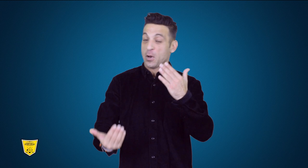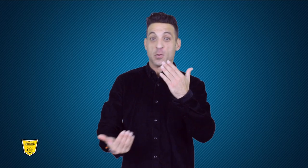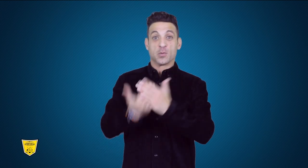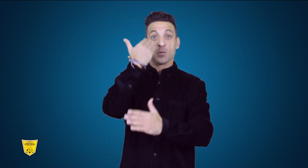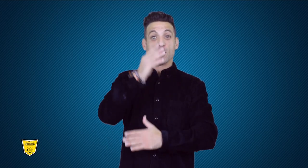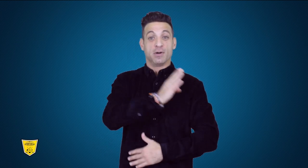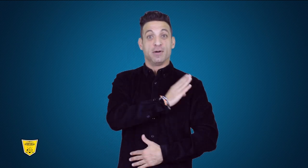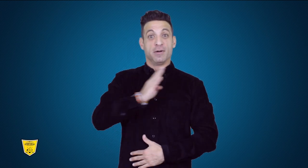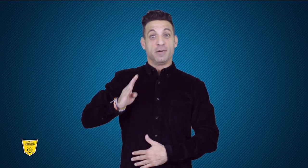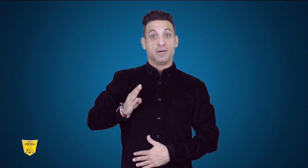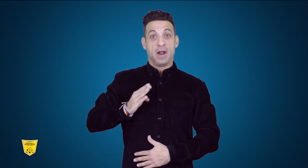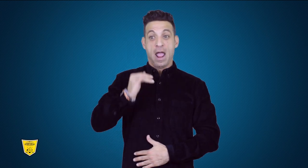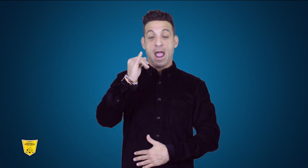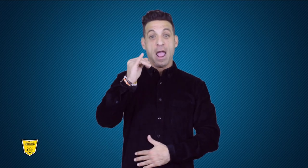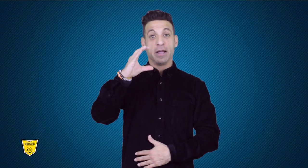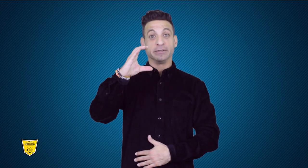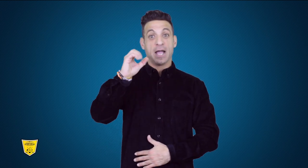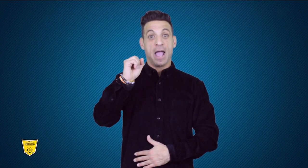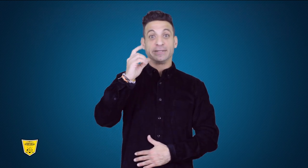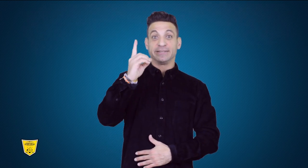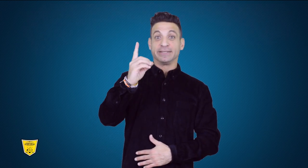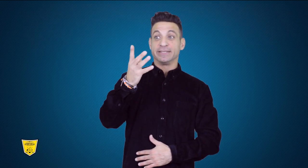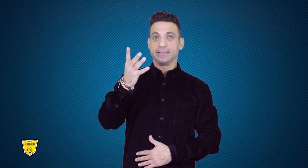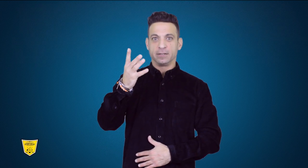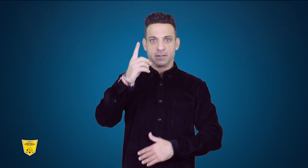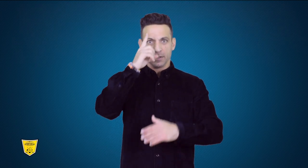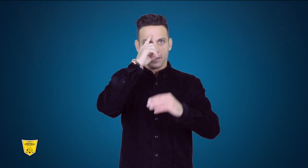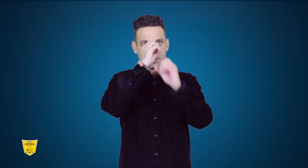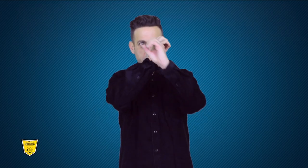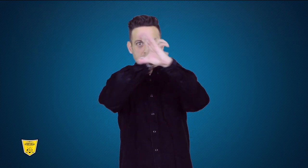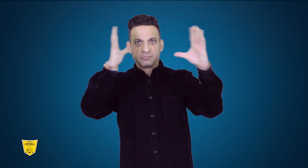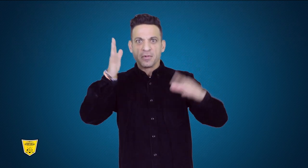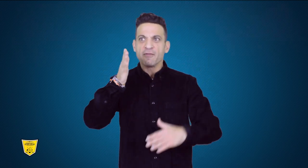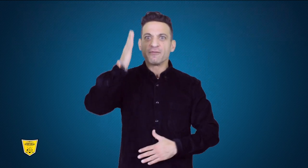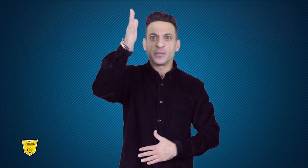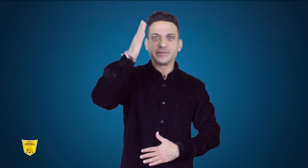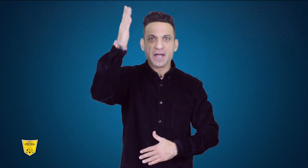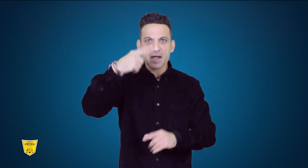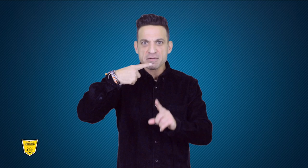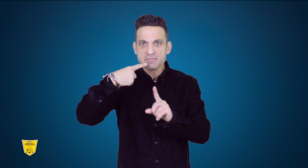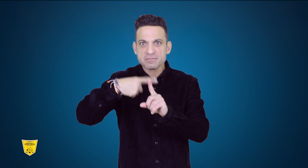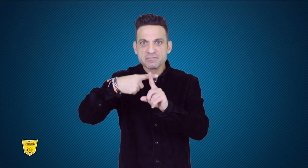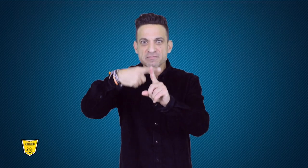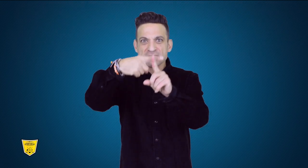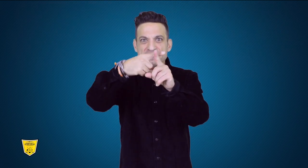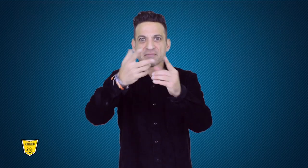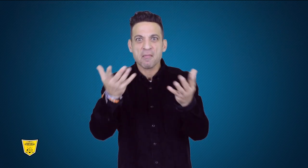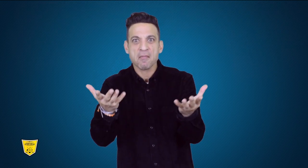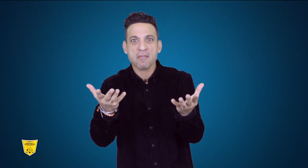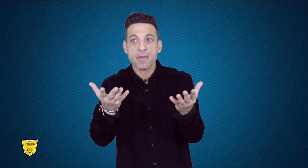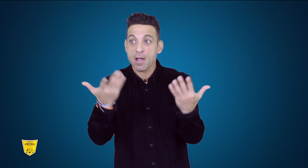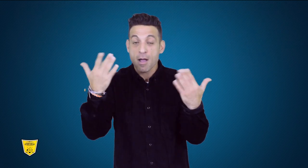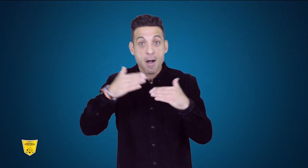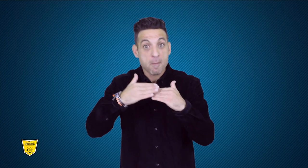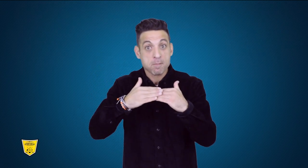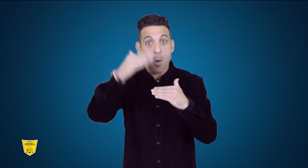With the new ICSD Board, would the future be more promising?